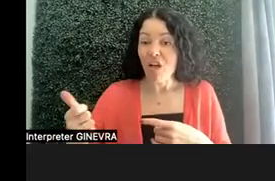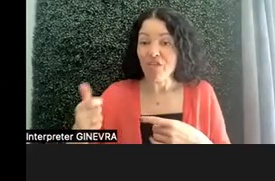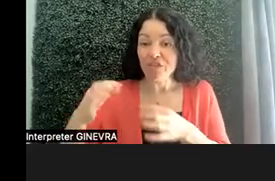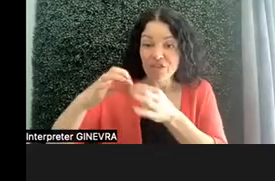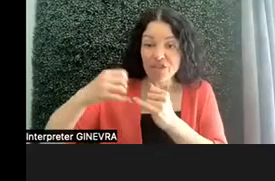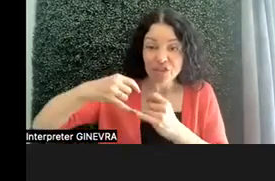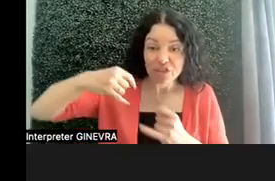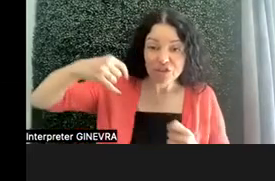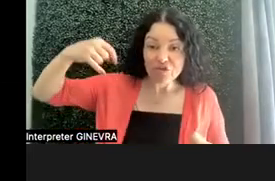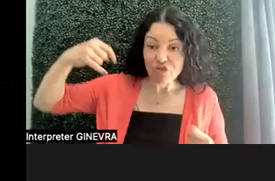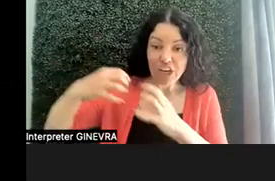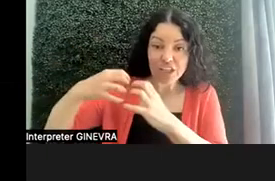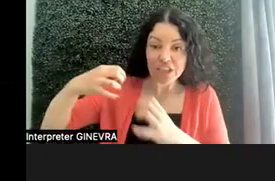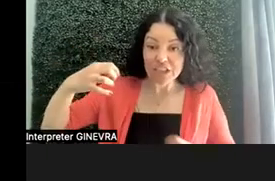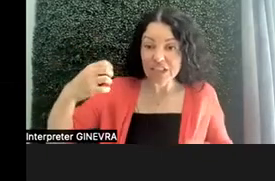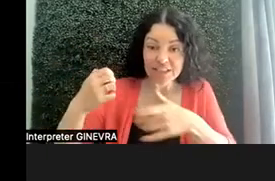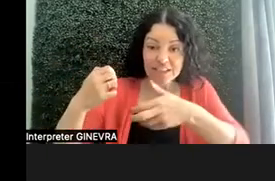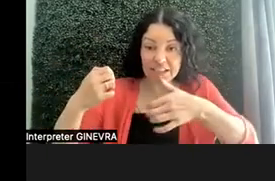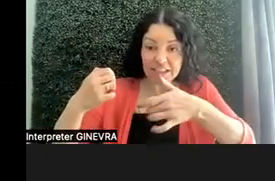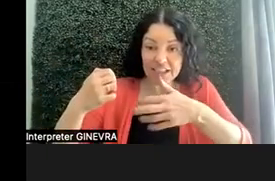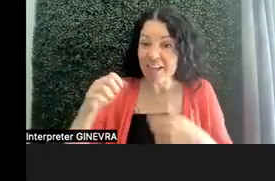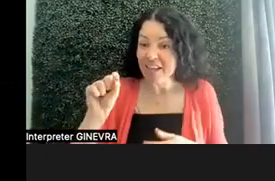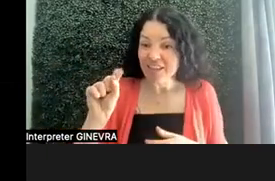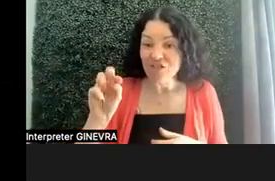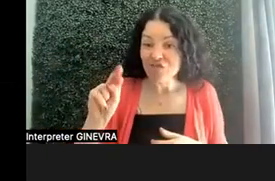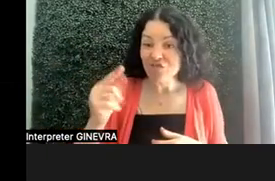It was just find something around the house and make an instrument.